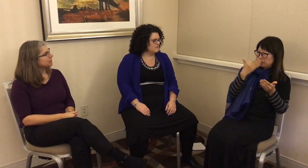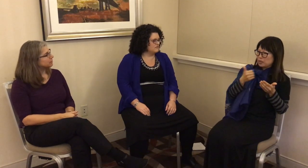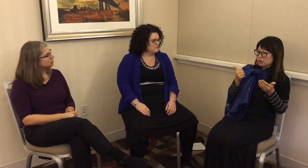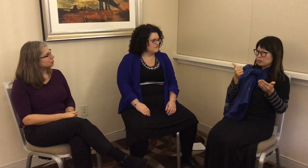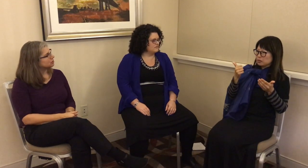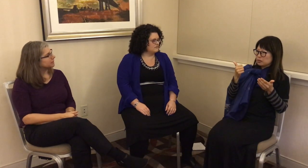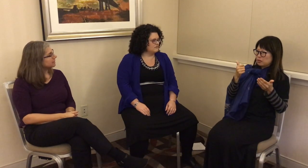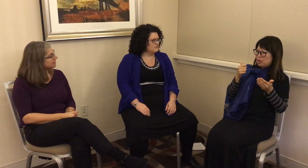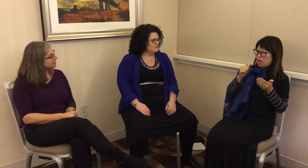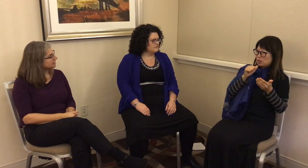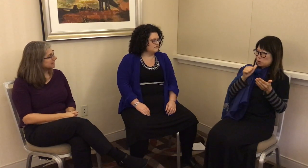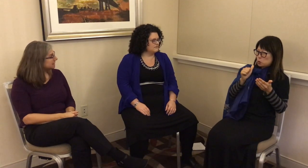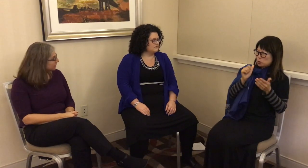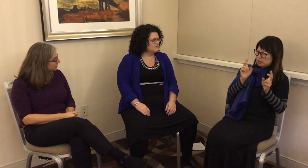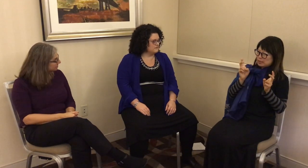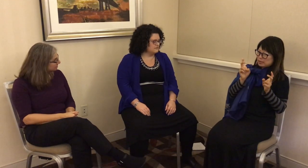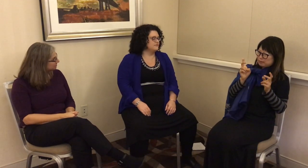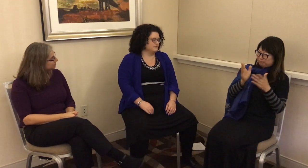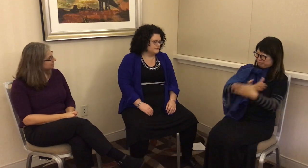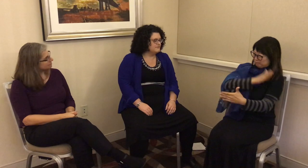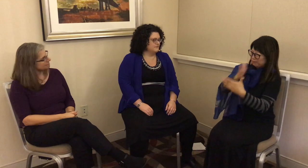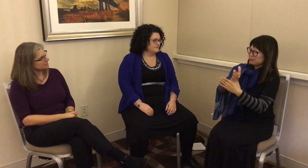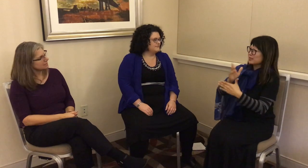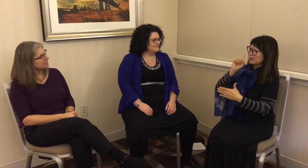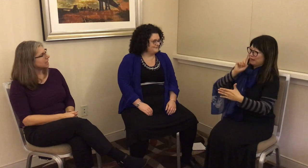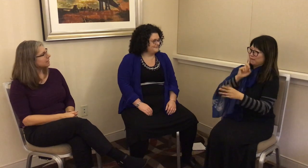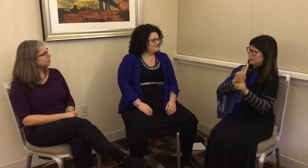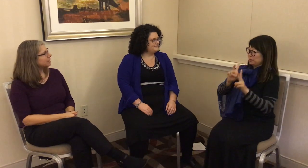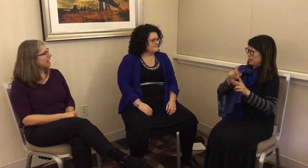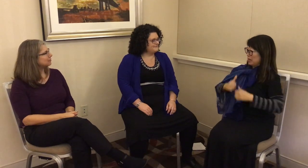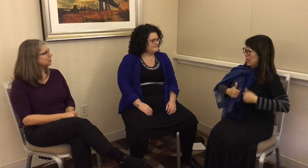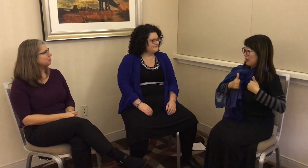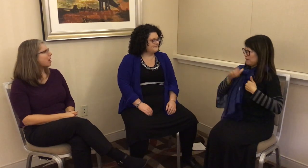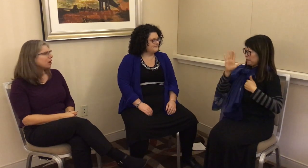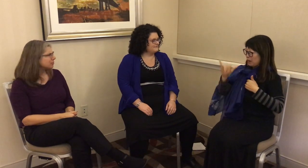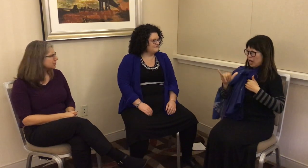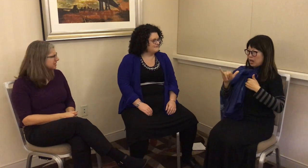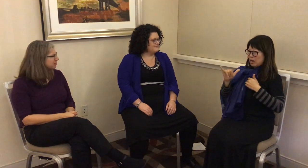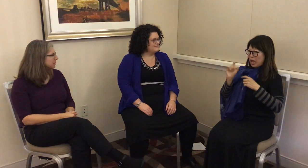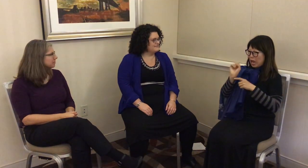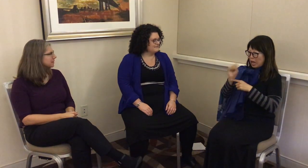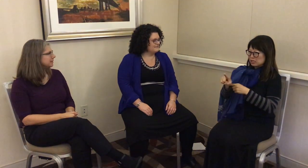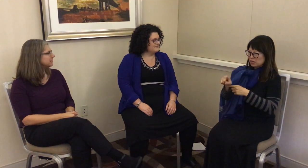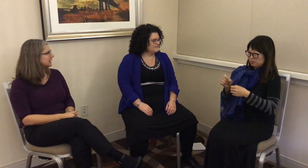my research to be conducted easier. I don’t have to bother deaf people in their daily